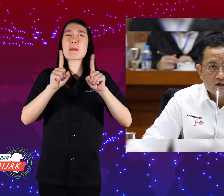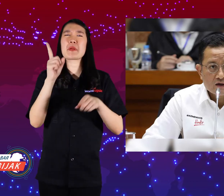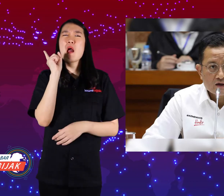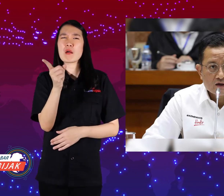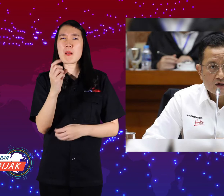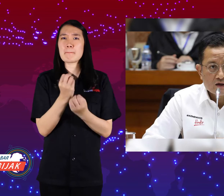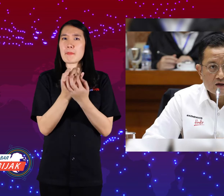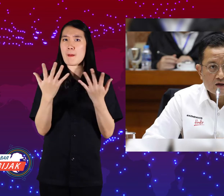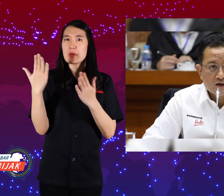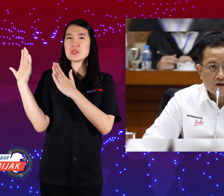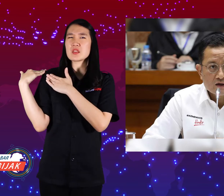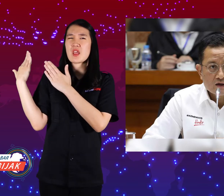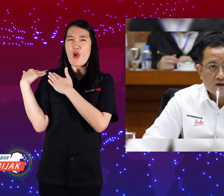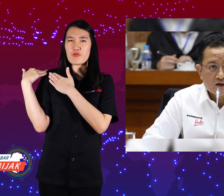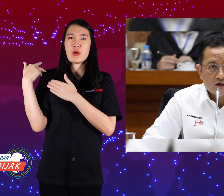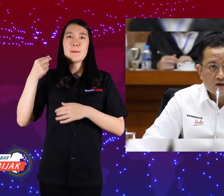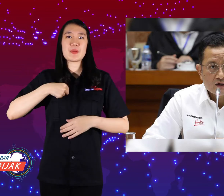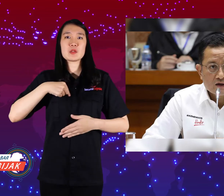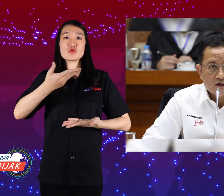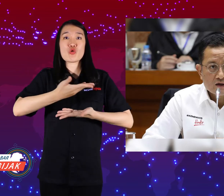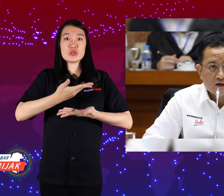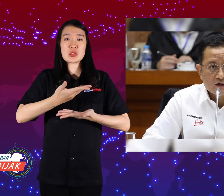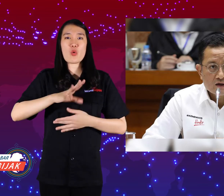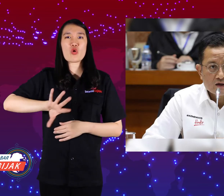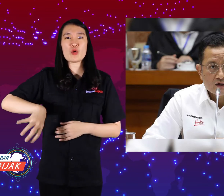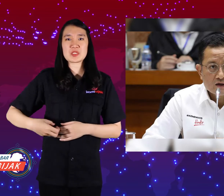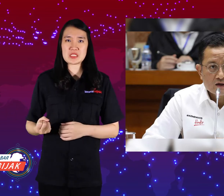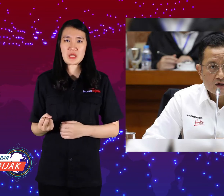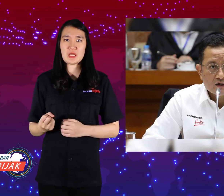However, these donations were corrupted by some staff of the Ministry of Social Affairs.